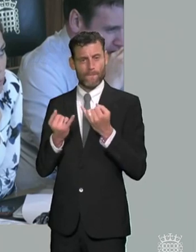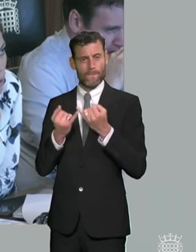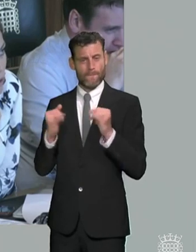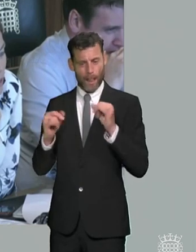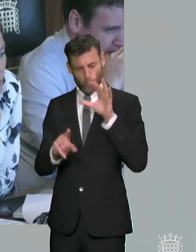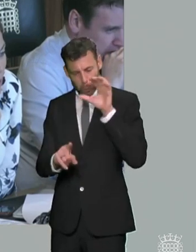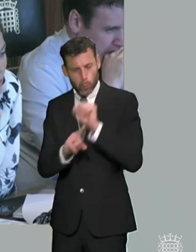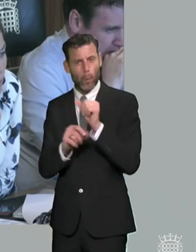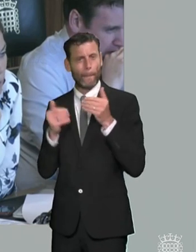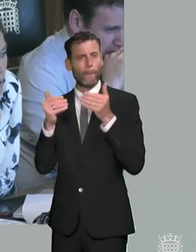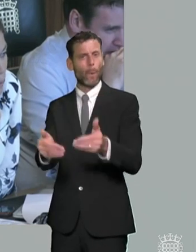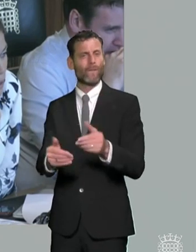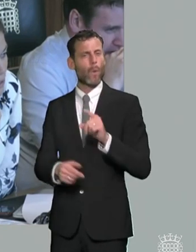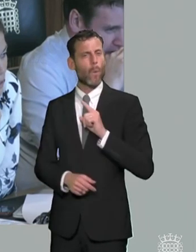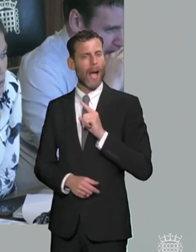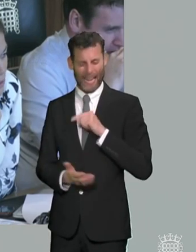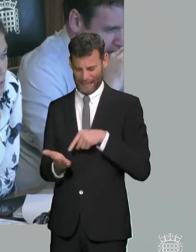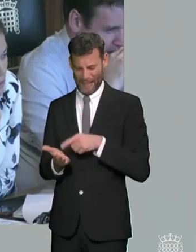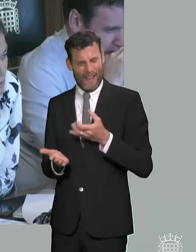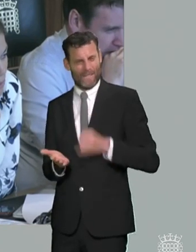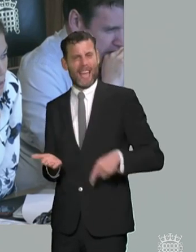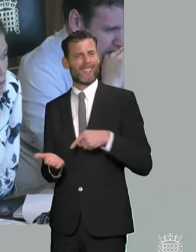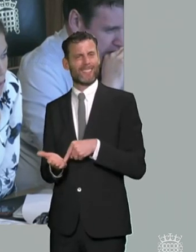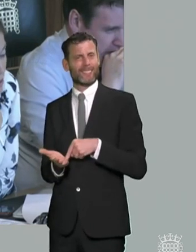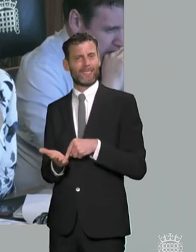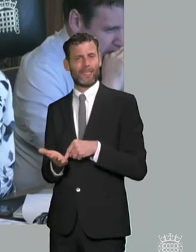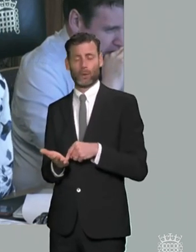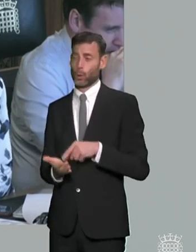what do you think is behind that why why is this this big discrepancy between what